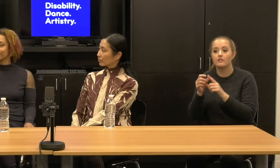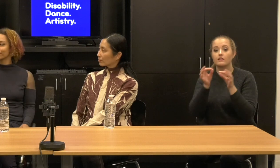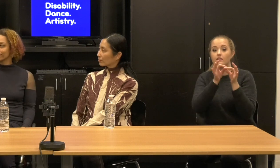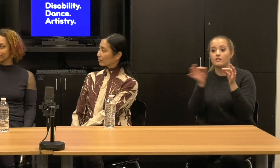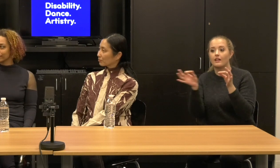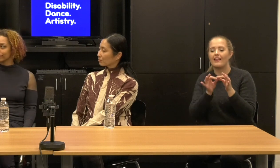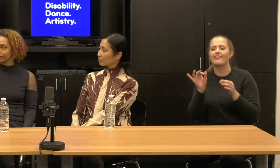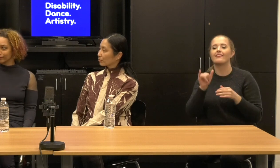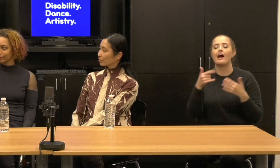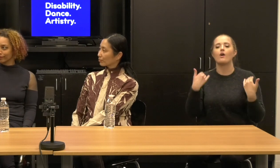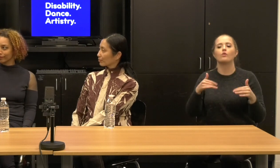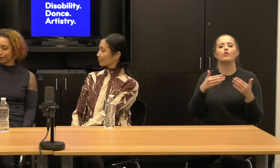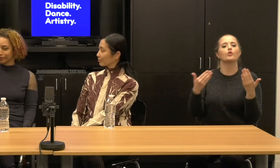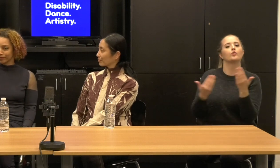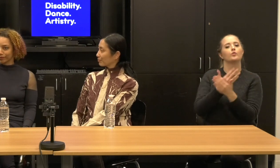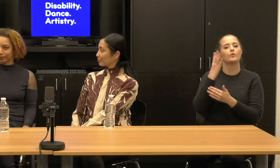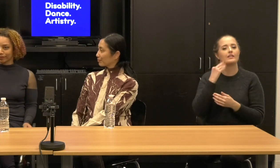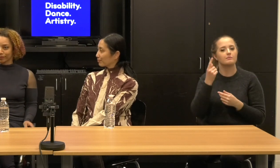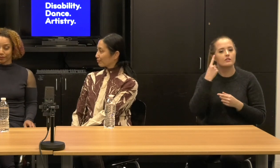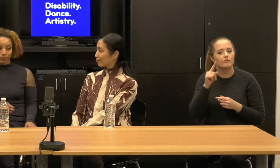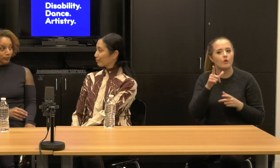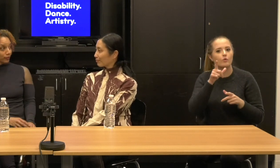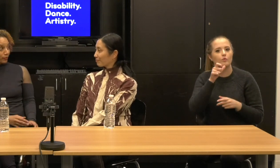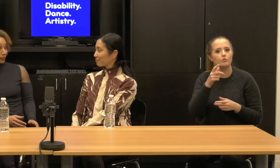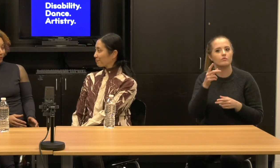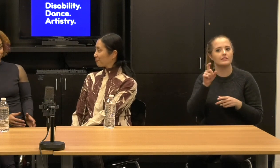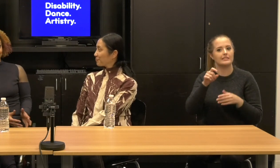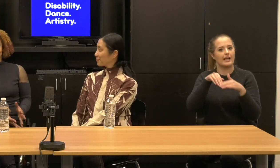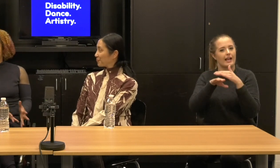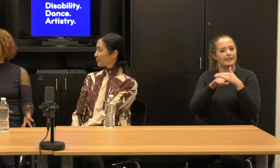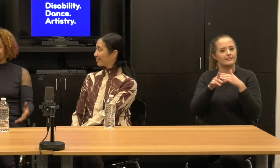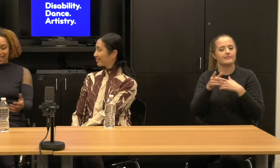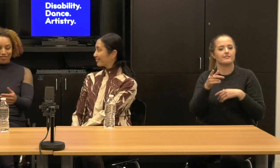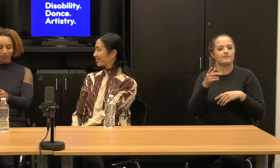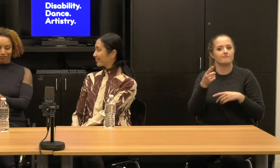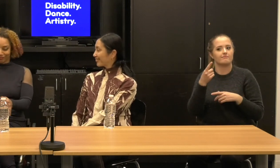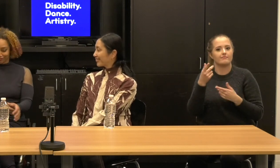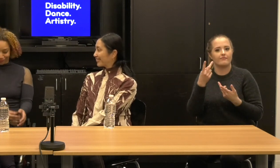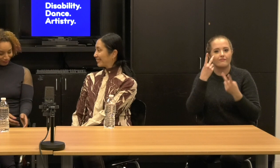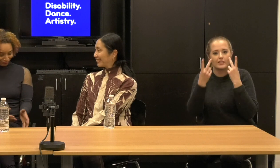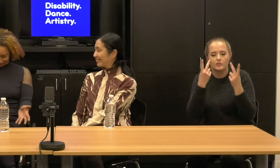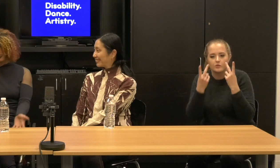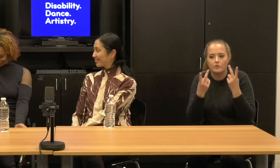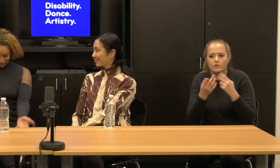Do you want to talk a little bit about that or other, aspects of the, of the piece.